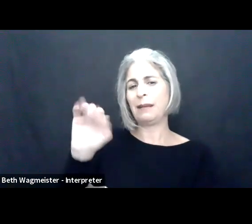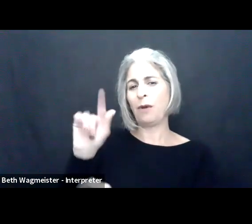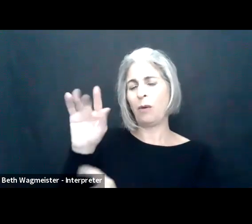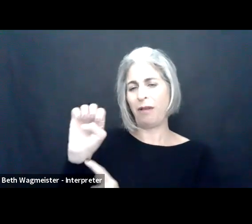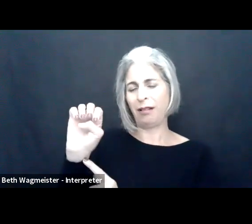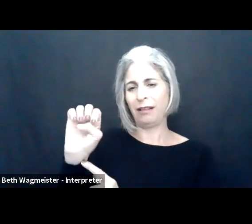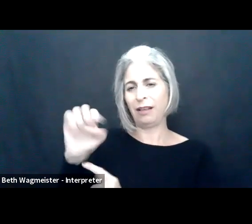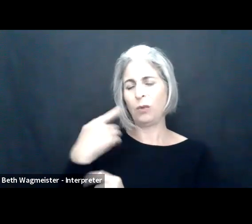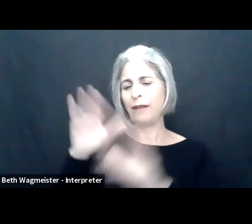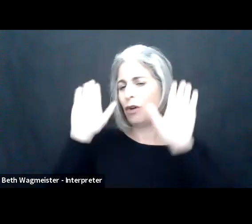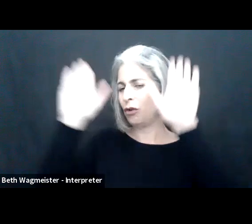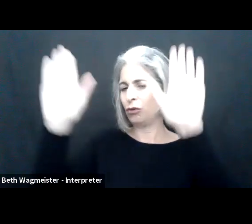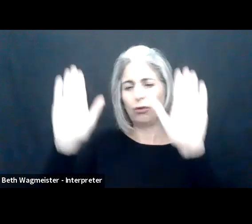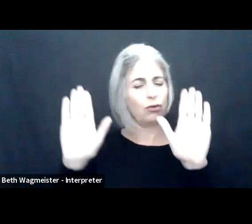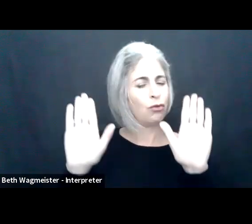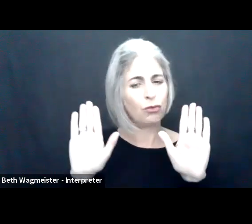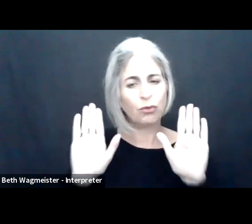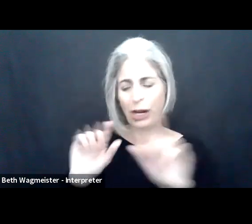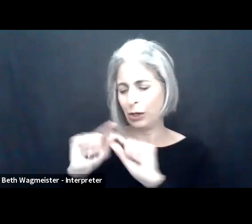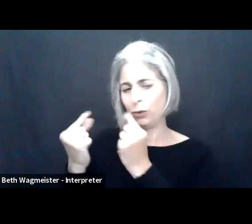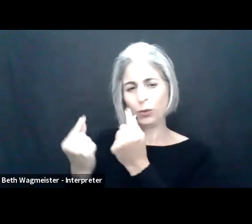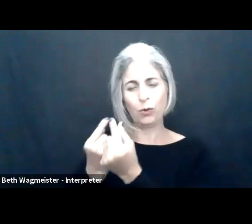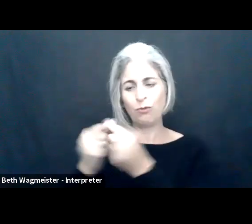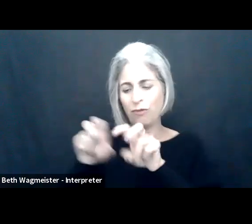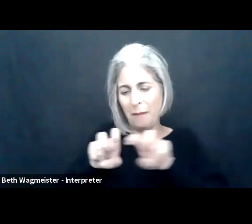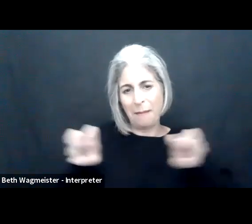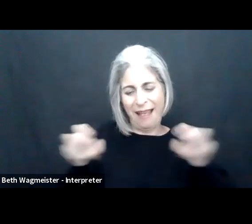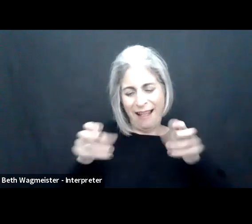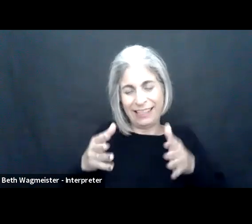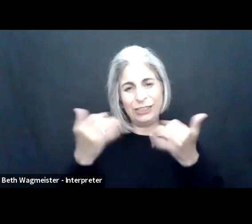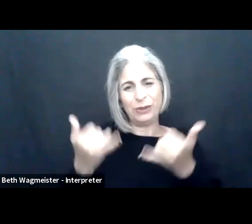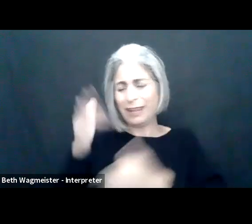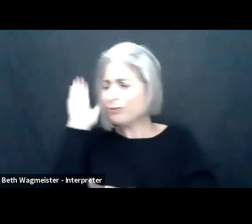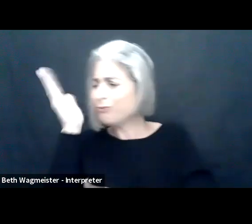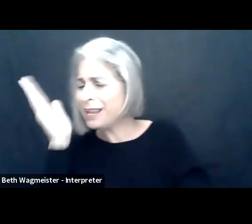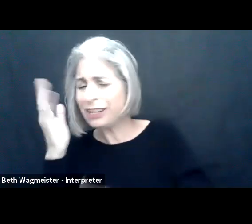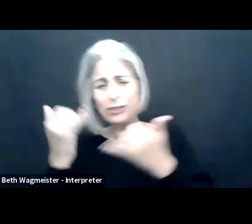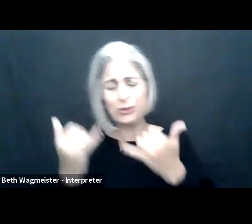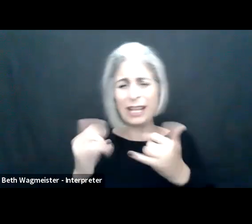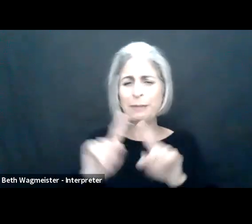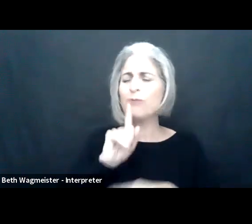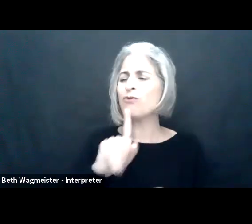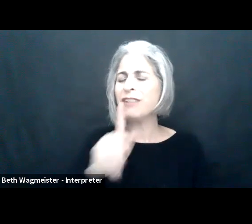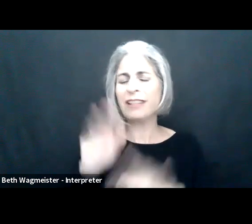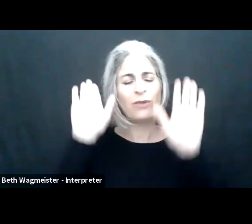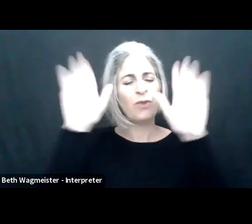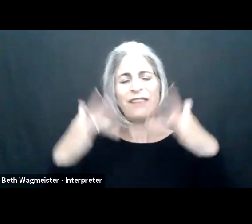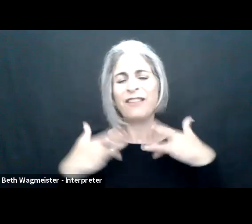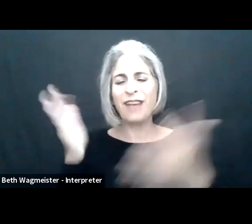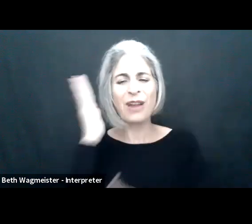As was mentioned by Sam, this is the powered by AT&T and T-Mobile. It is our virtual leadership briefing. We have a great group of panelists today